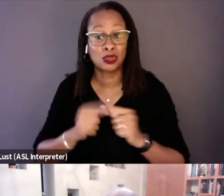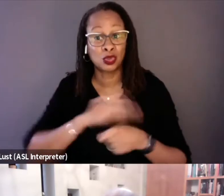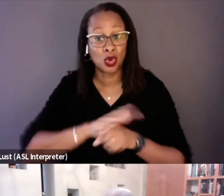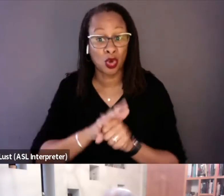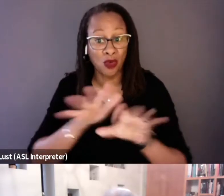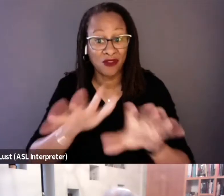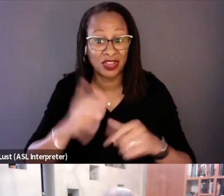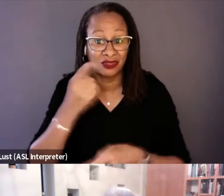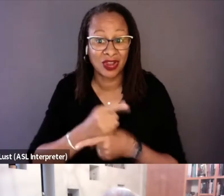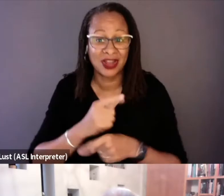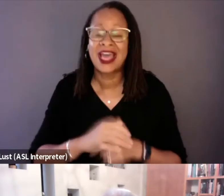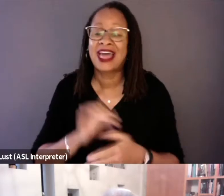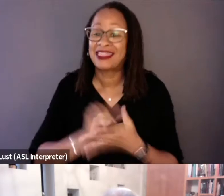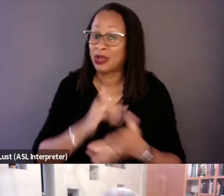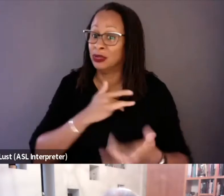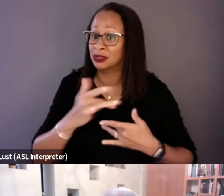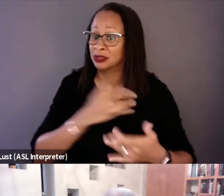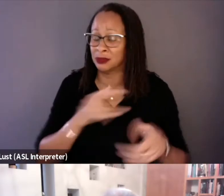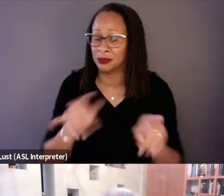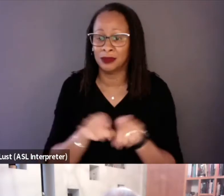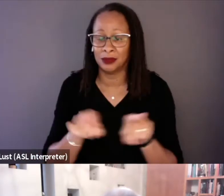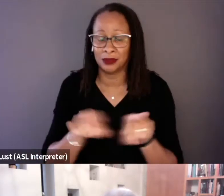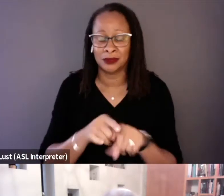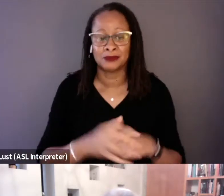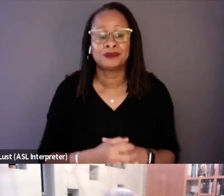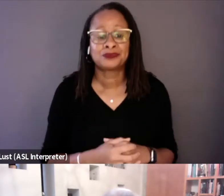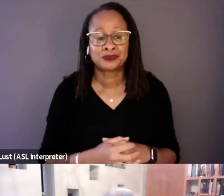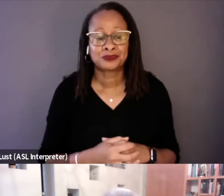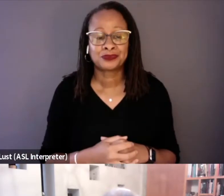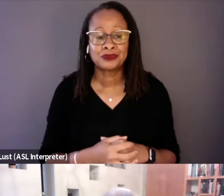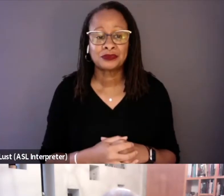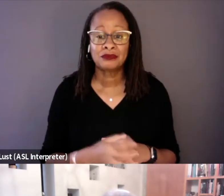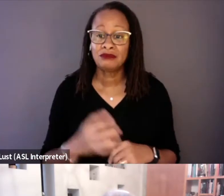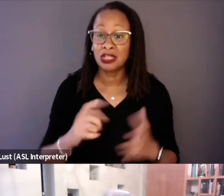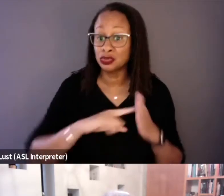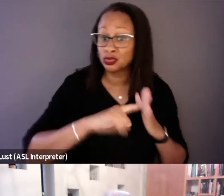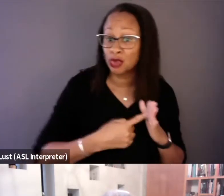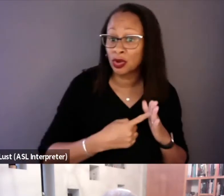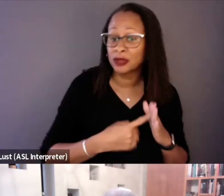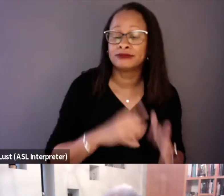So that was a concern. So for starters, it was really just letting people know